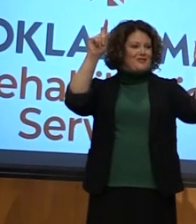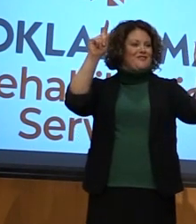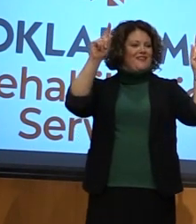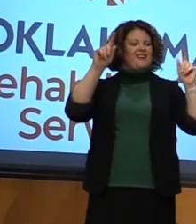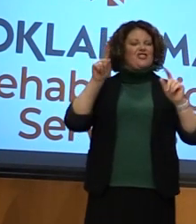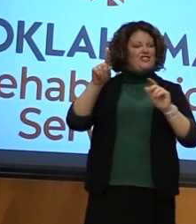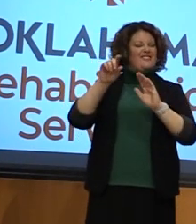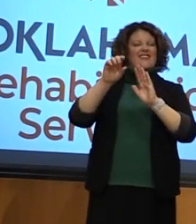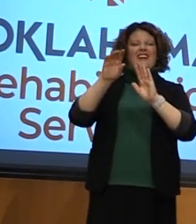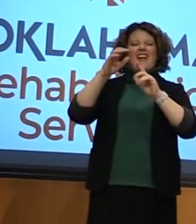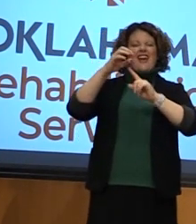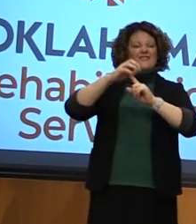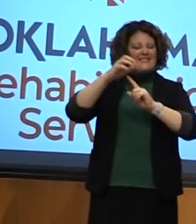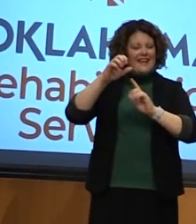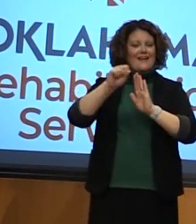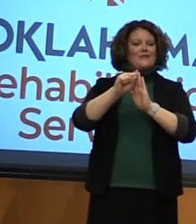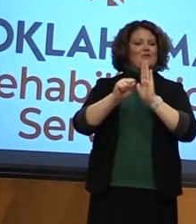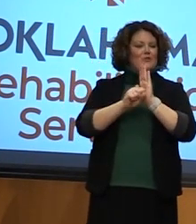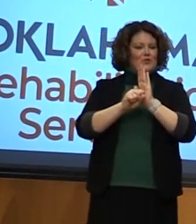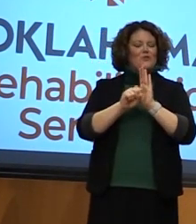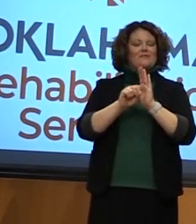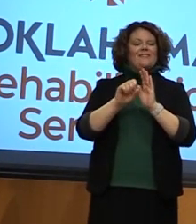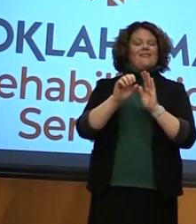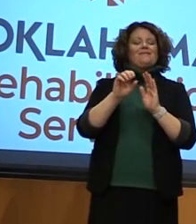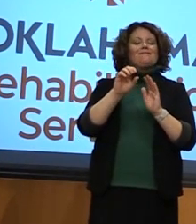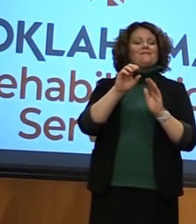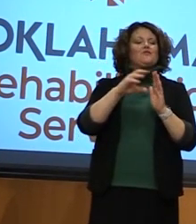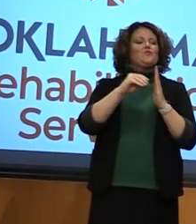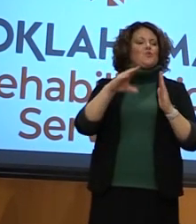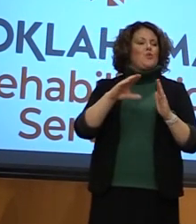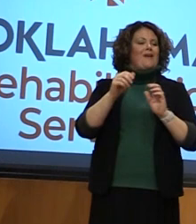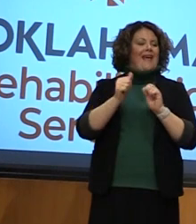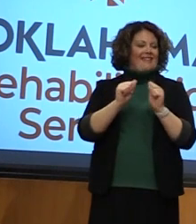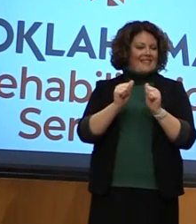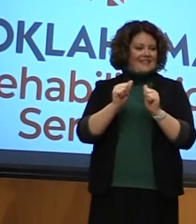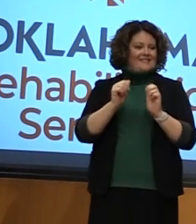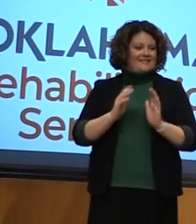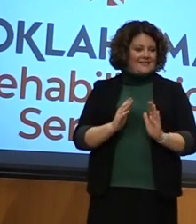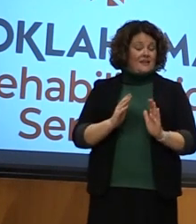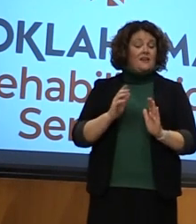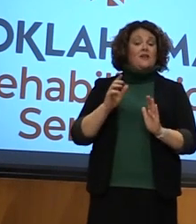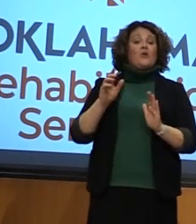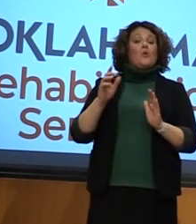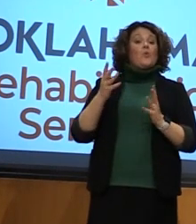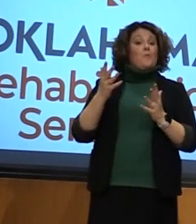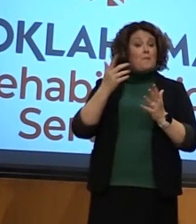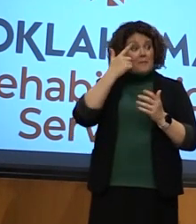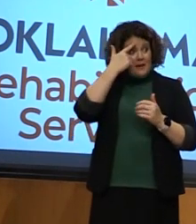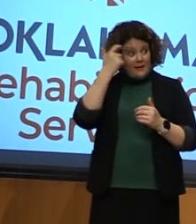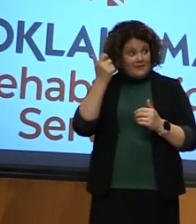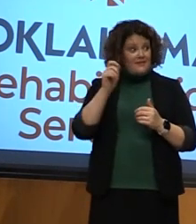outstanding student athletes like Abigail Norton. Now therefore, pursuant to the motion